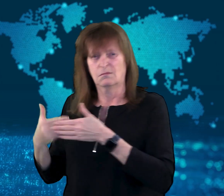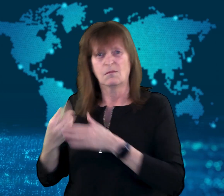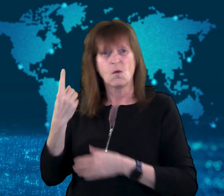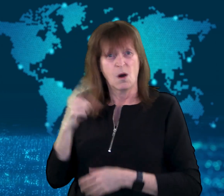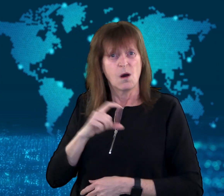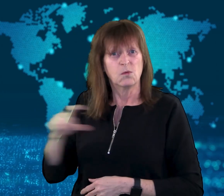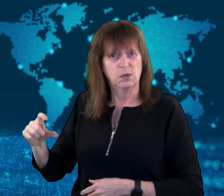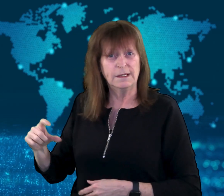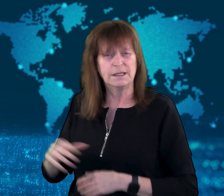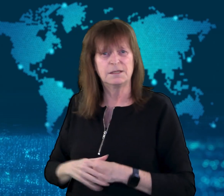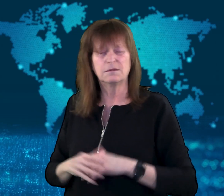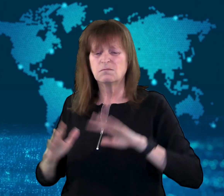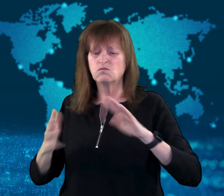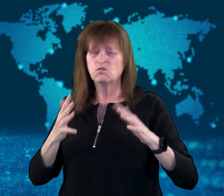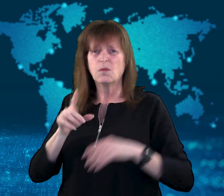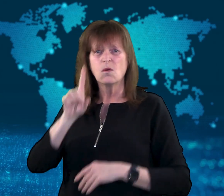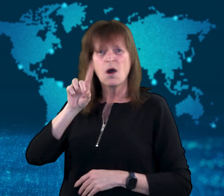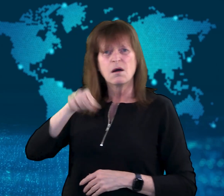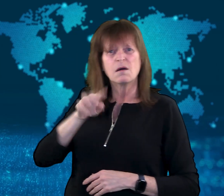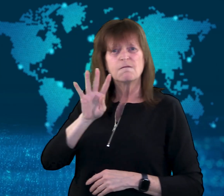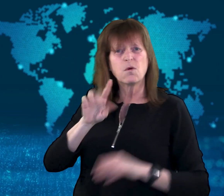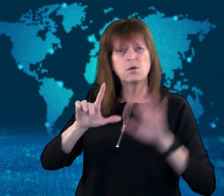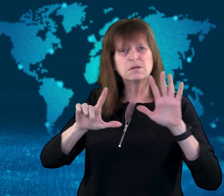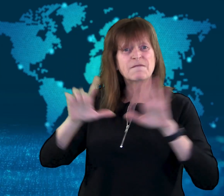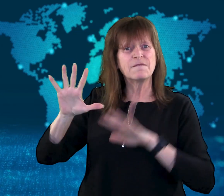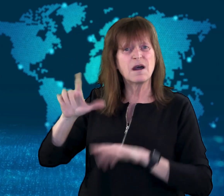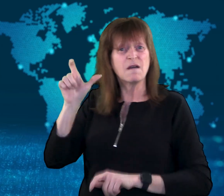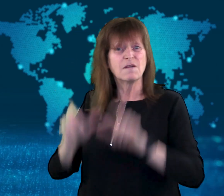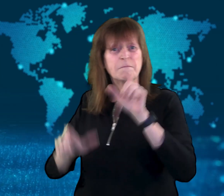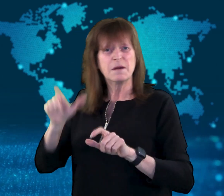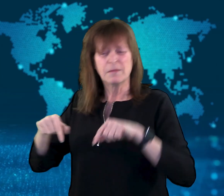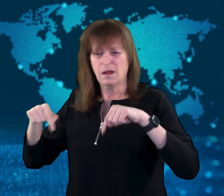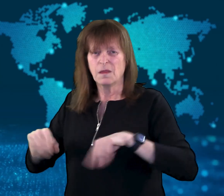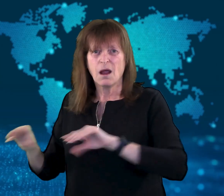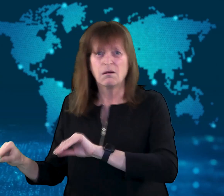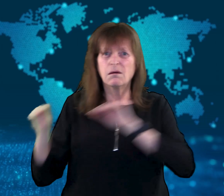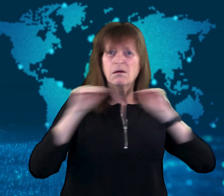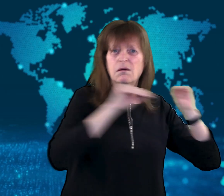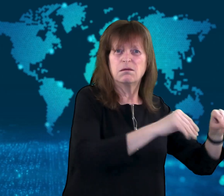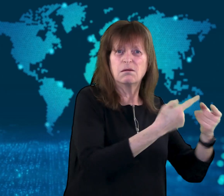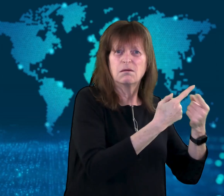At least 1,475 people are in shelters after being evacuated.